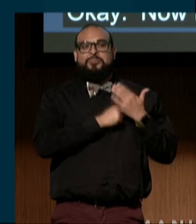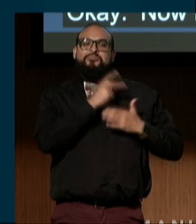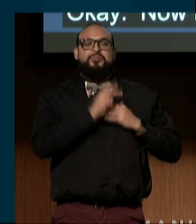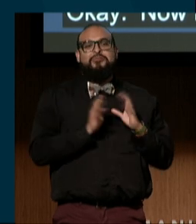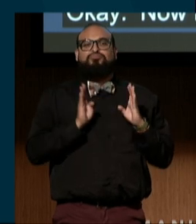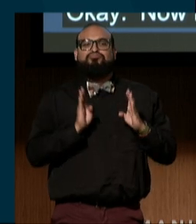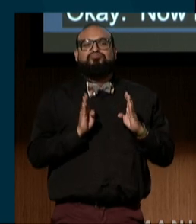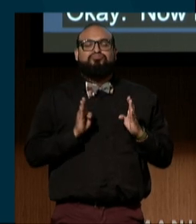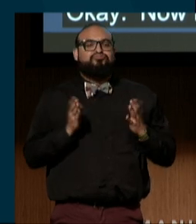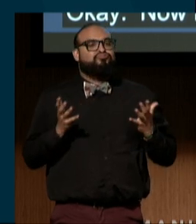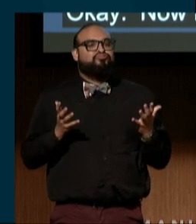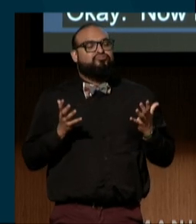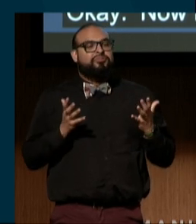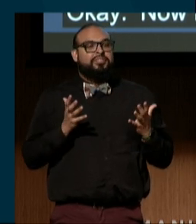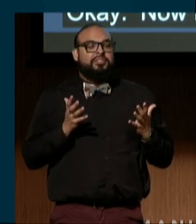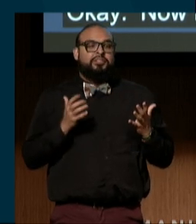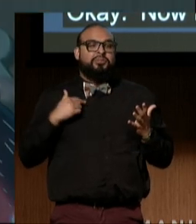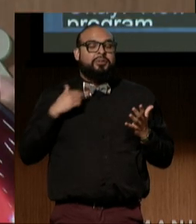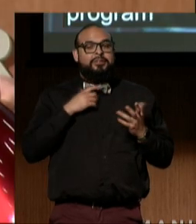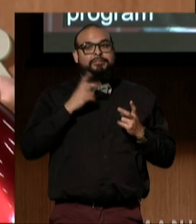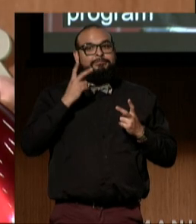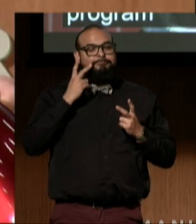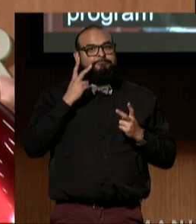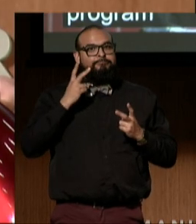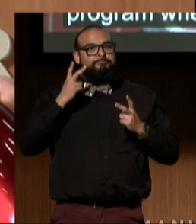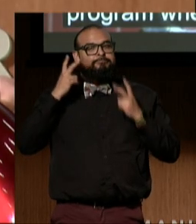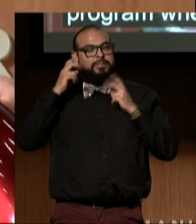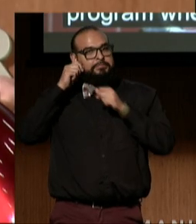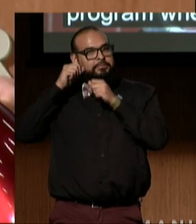where we remember those that we have lost